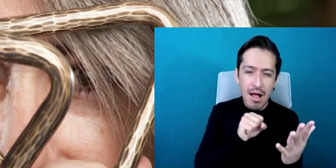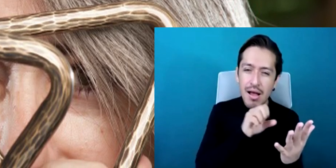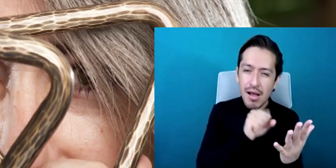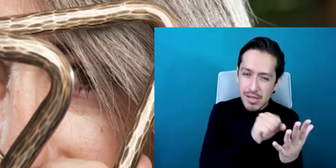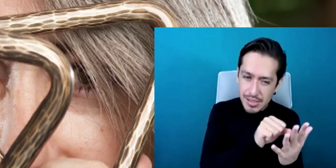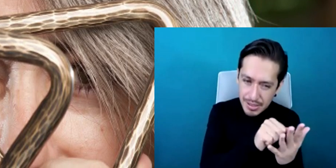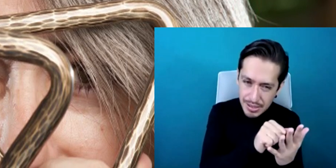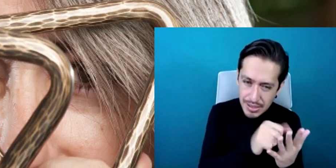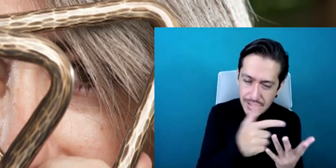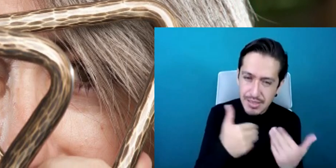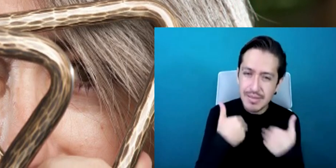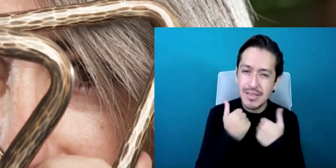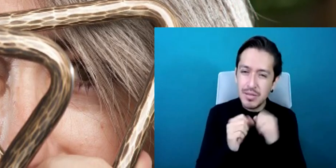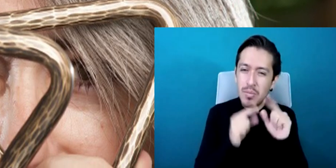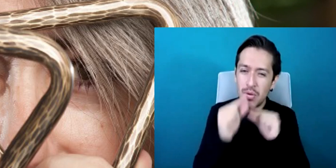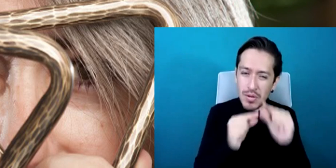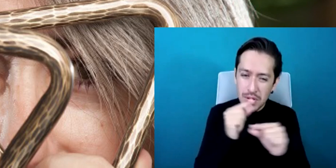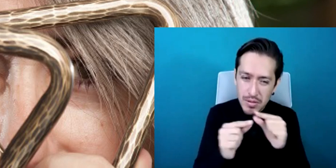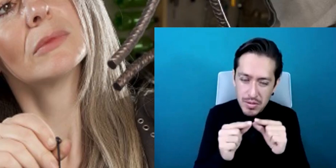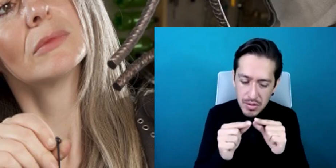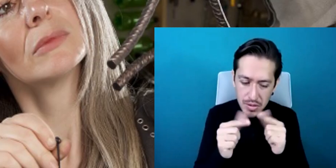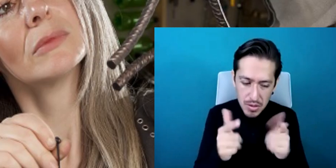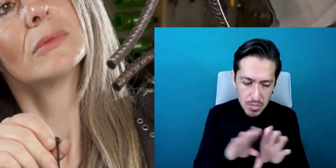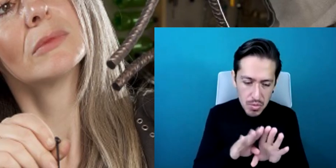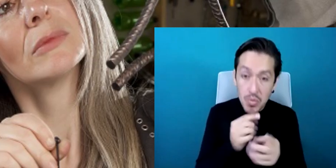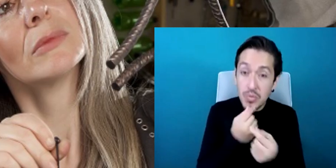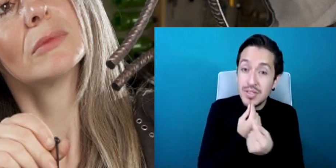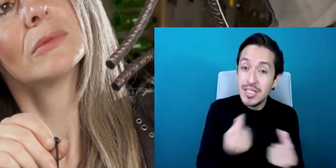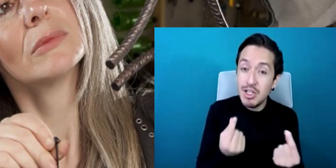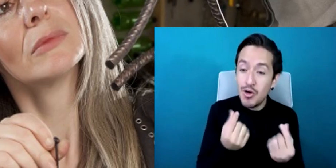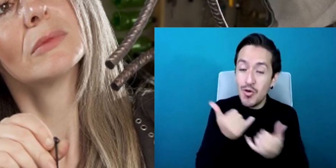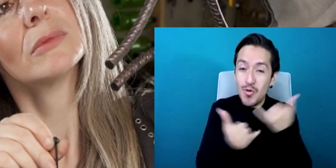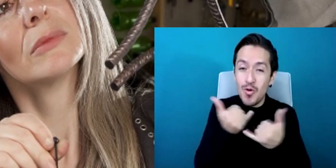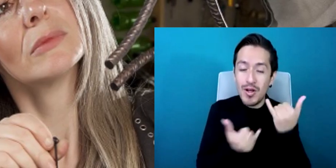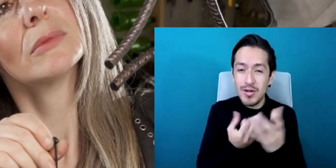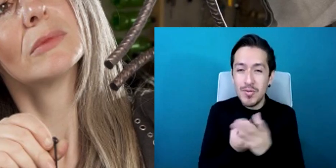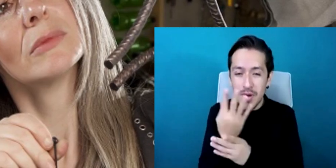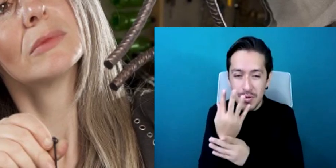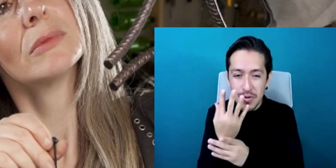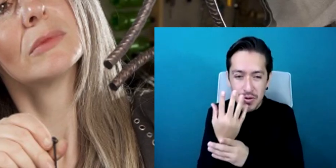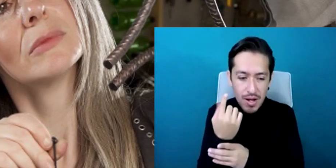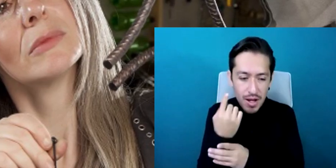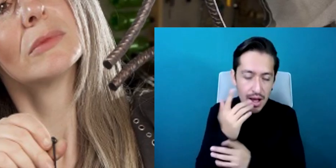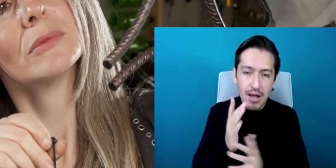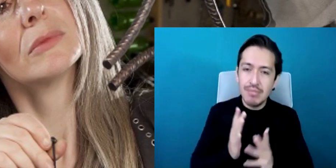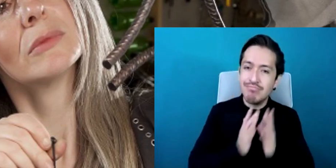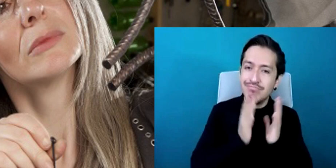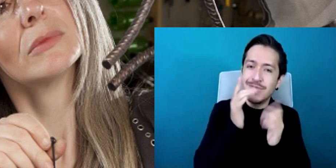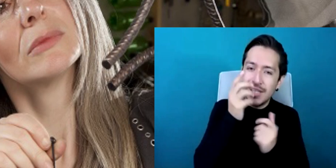toy and then the possibilities are there and sure, enough when you do come across challenges